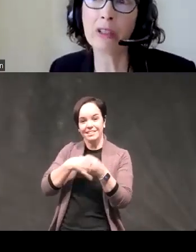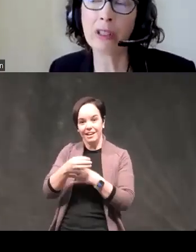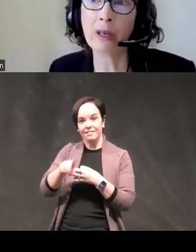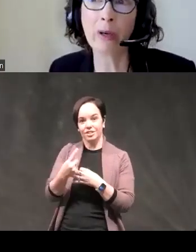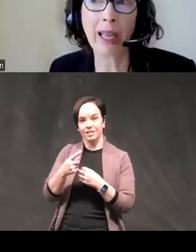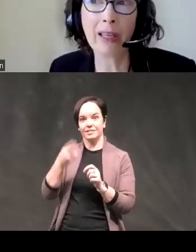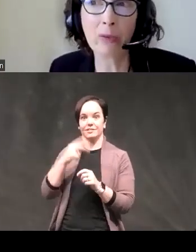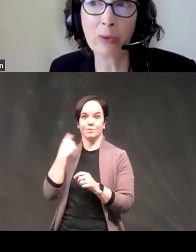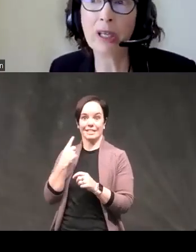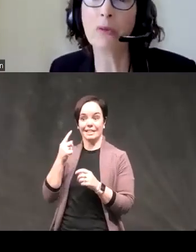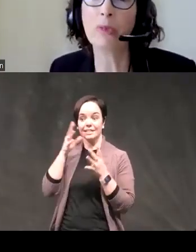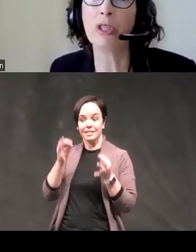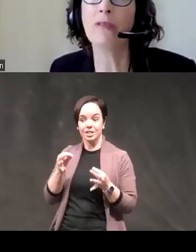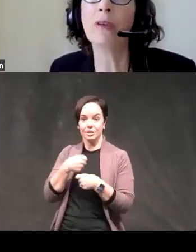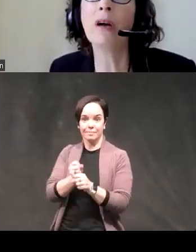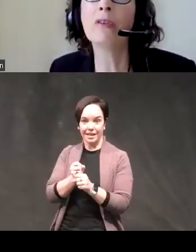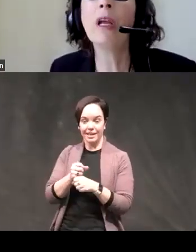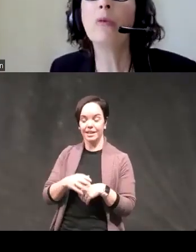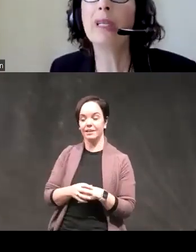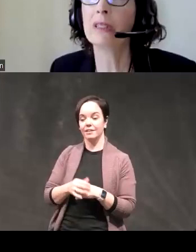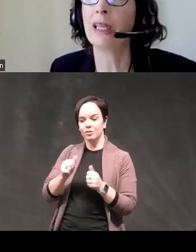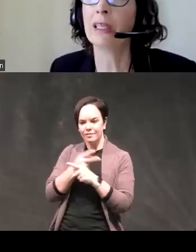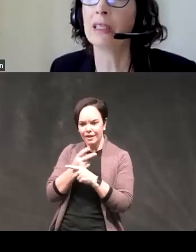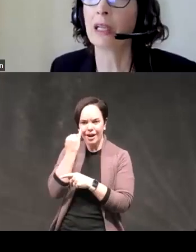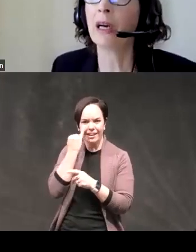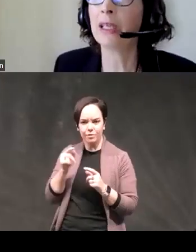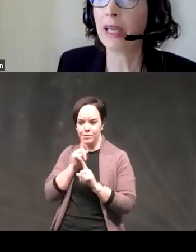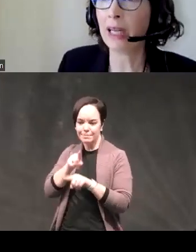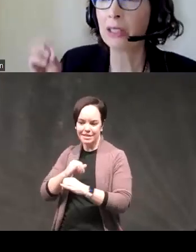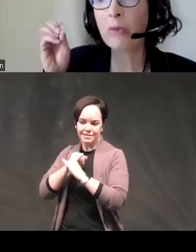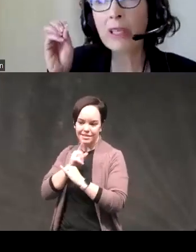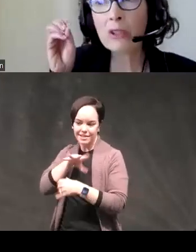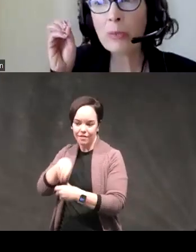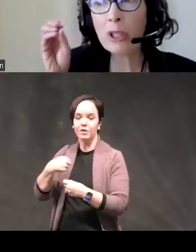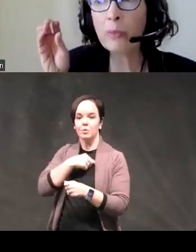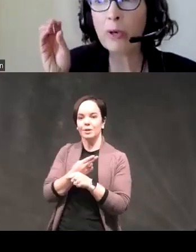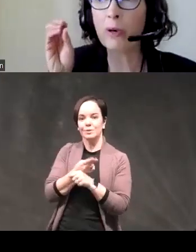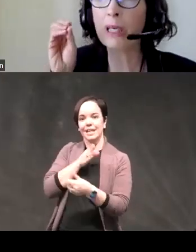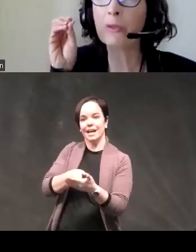this to okay is response inhibition involved we use the anti-second task and we used pupil because